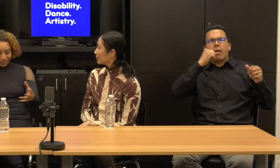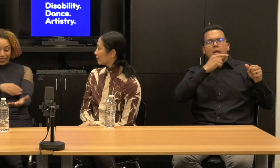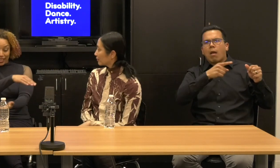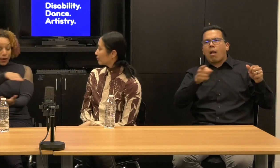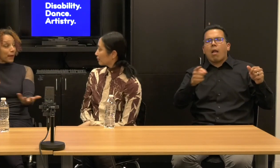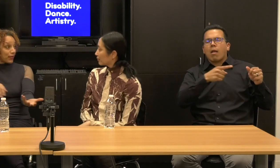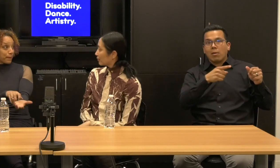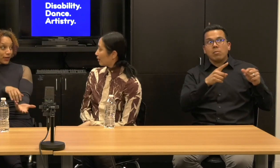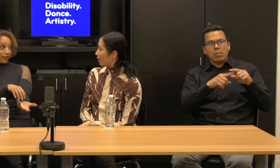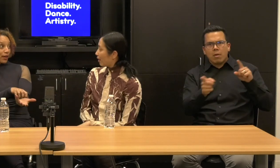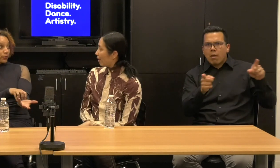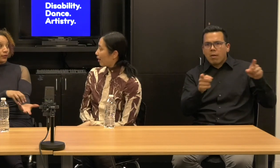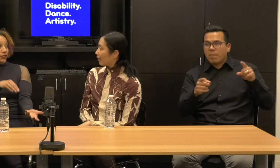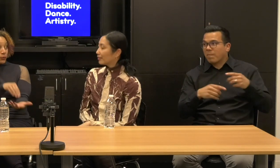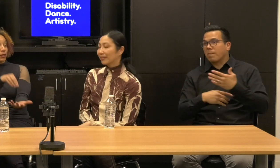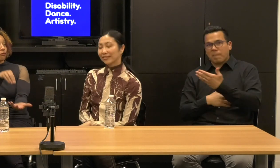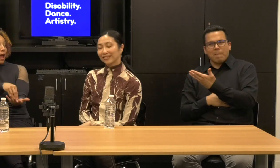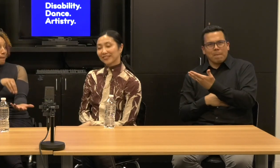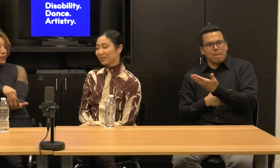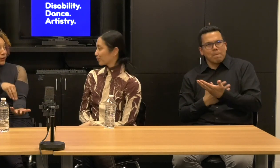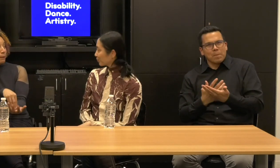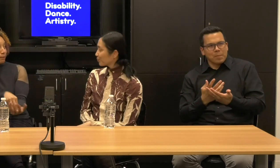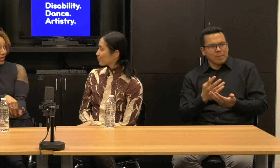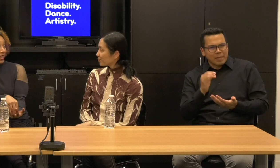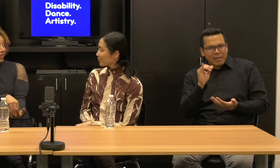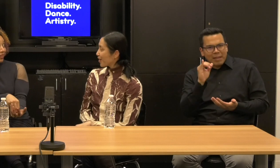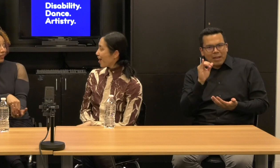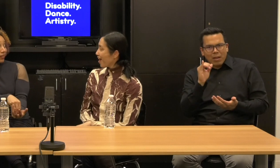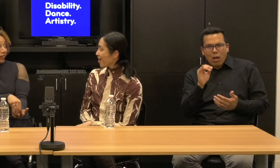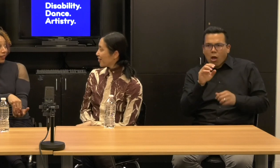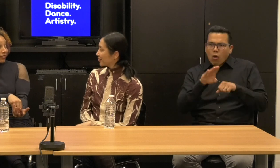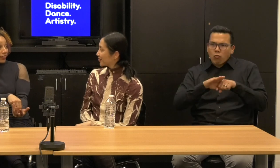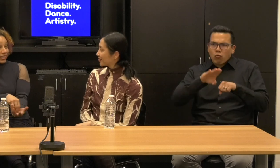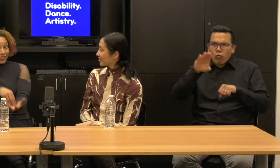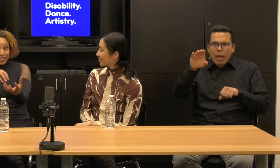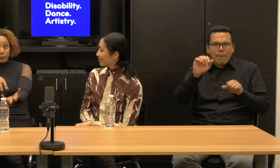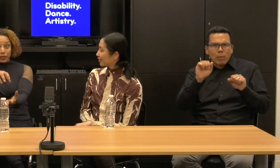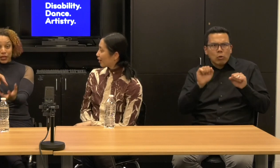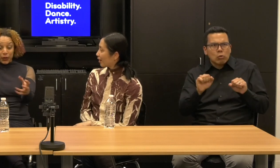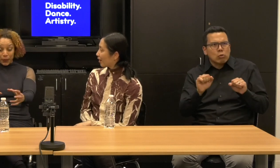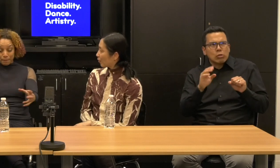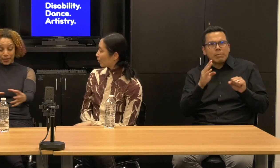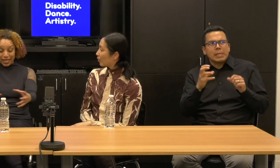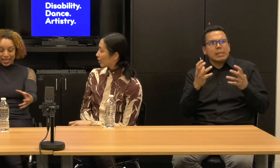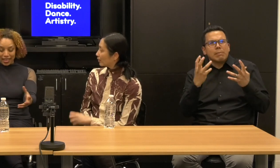But thank you for that. Alice: Well this is what a ramp could be, right?